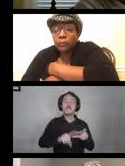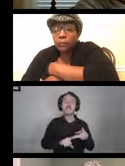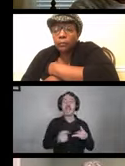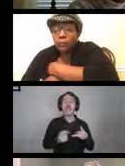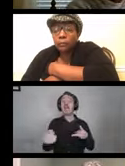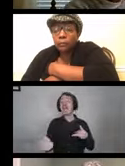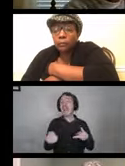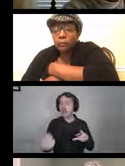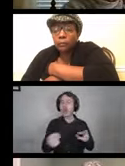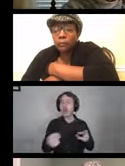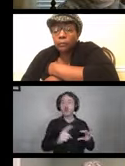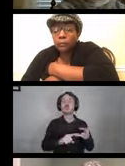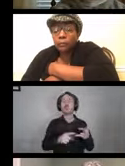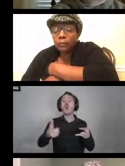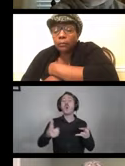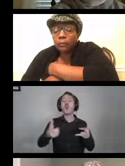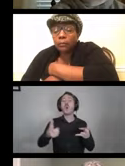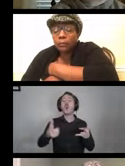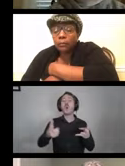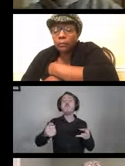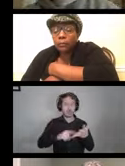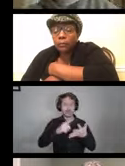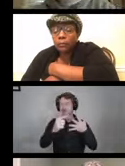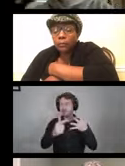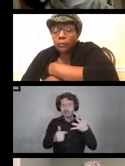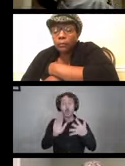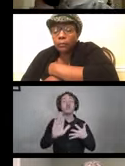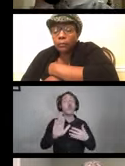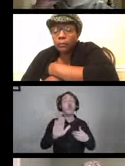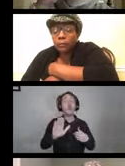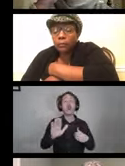microwave, refrigerator, soap.